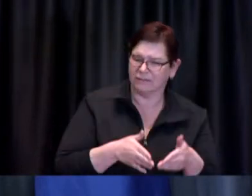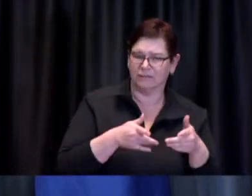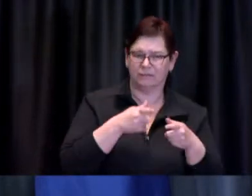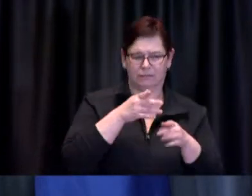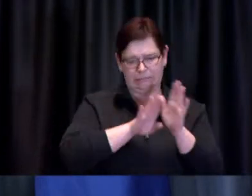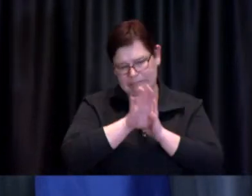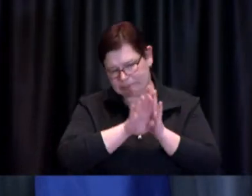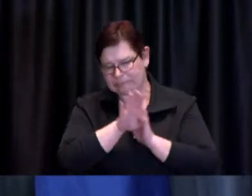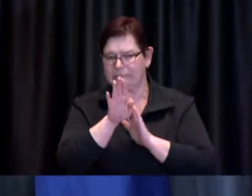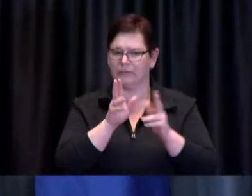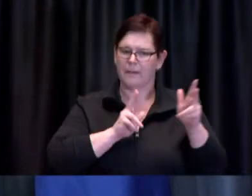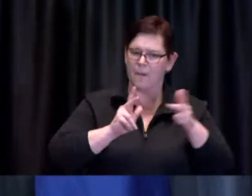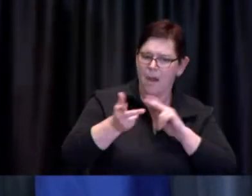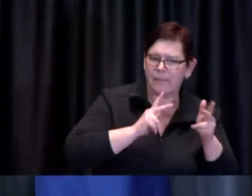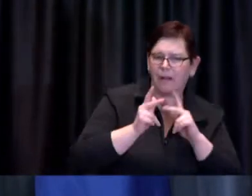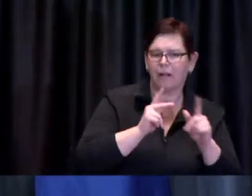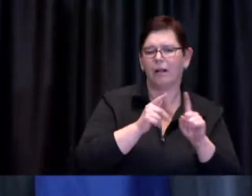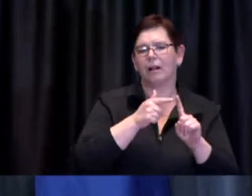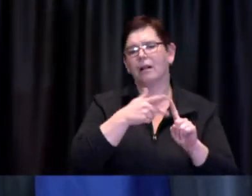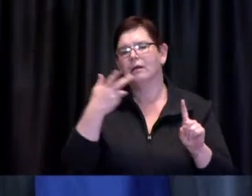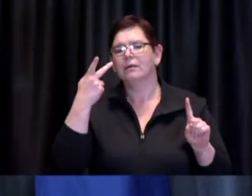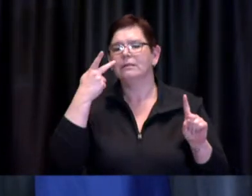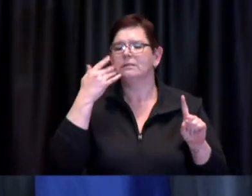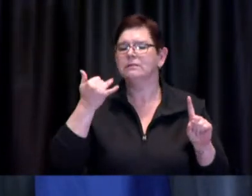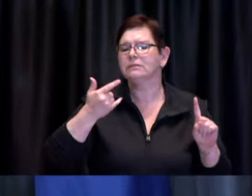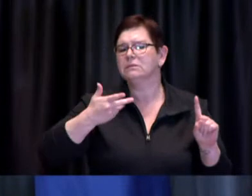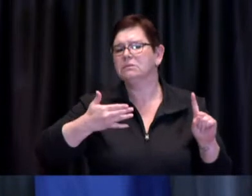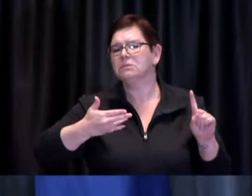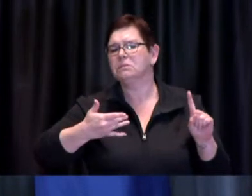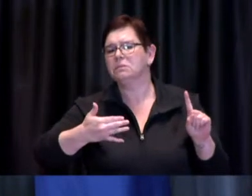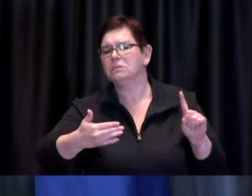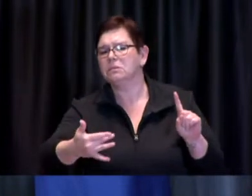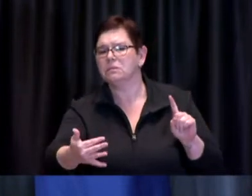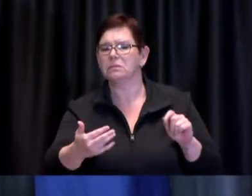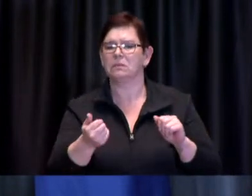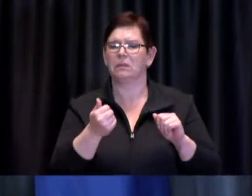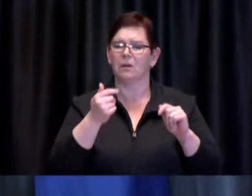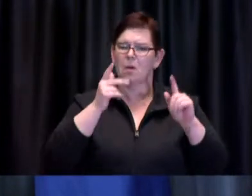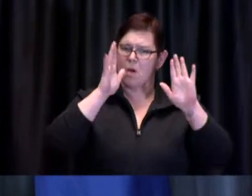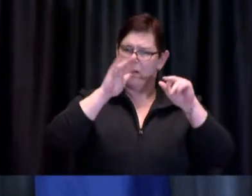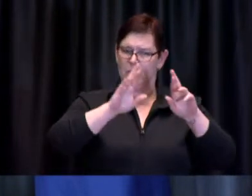within a matter of a few short days as long as all goes well of course there's been a great deal